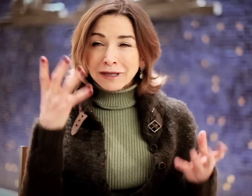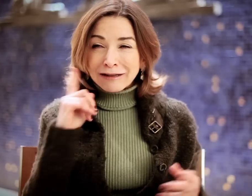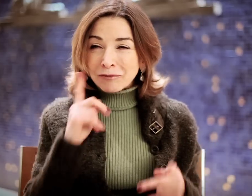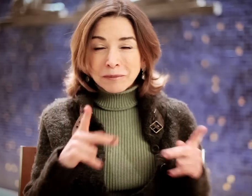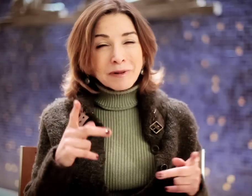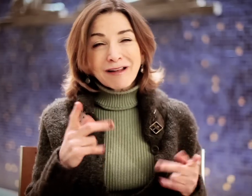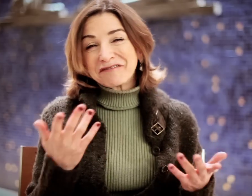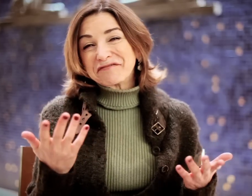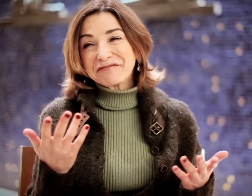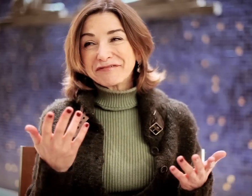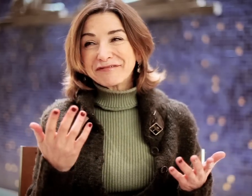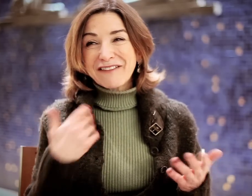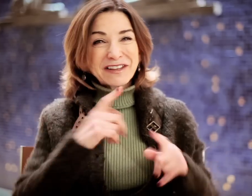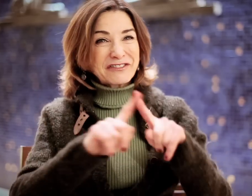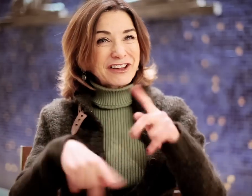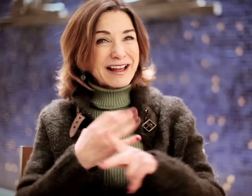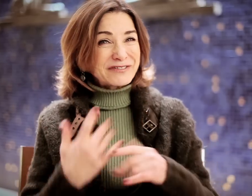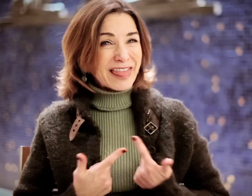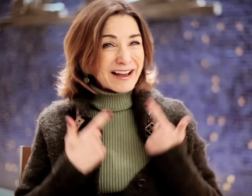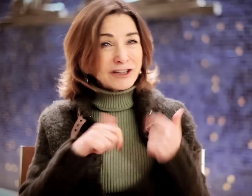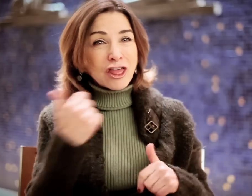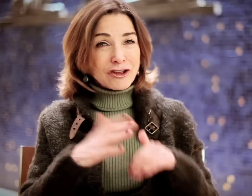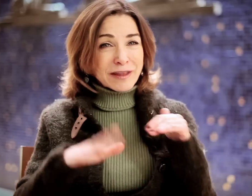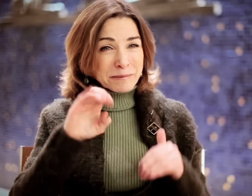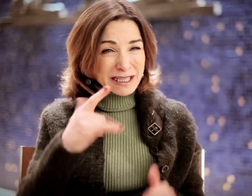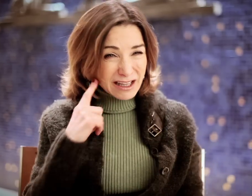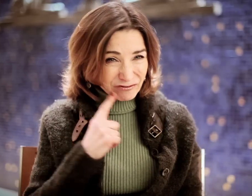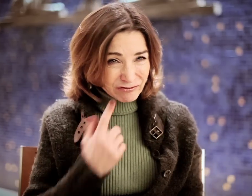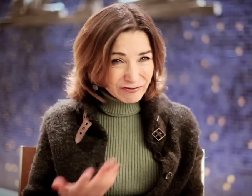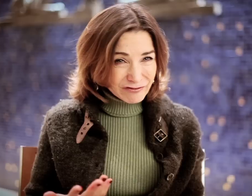Because many deaf people have different kinds of lives other than being deaf.